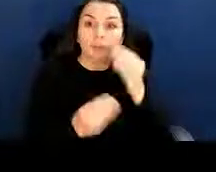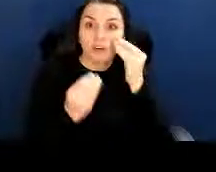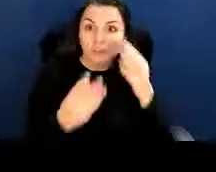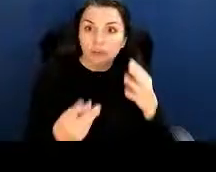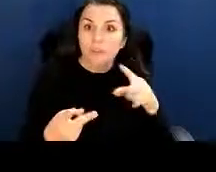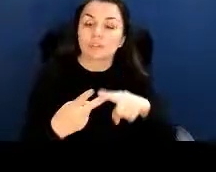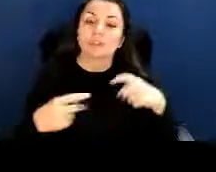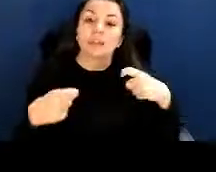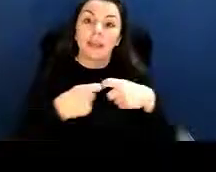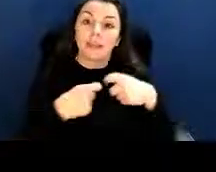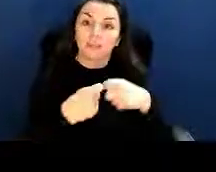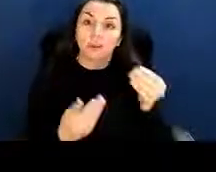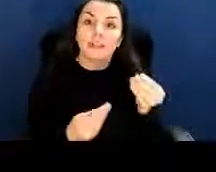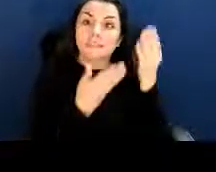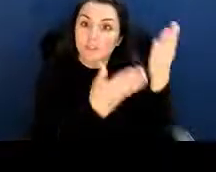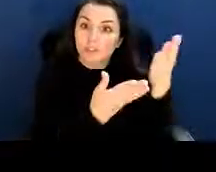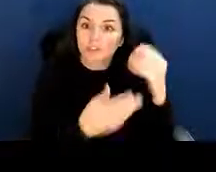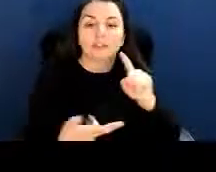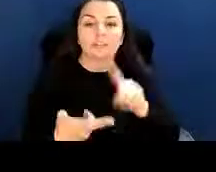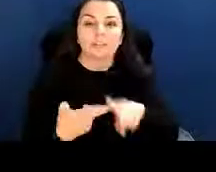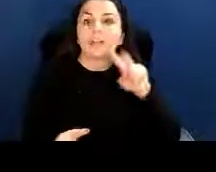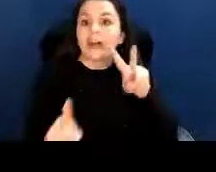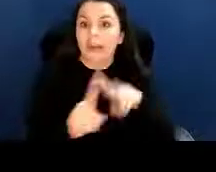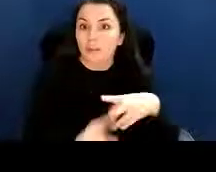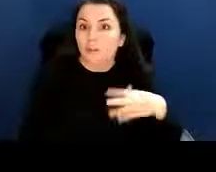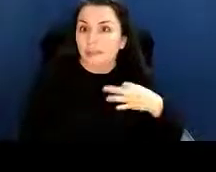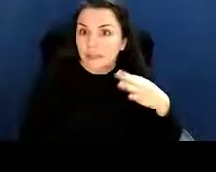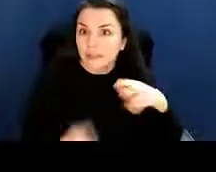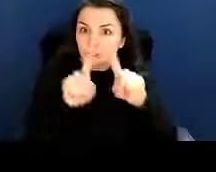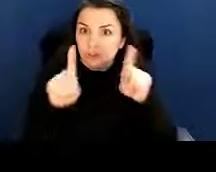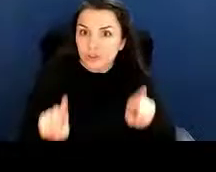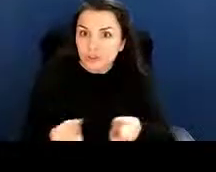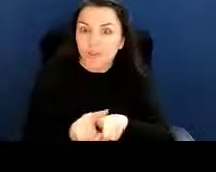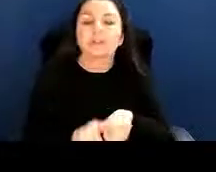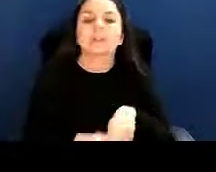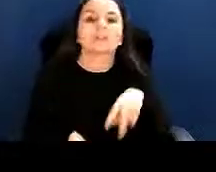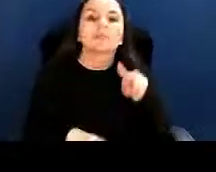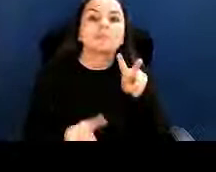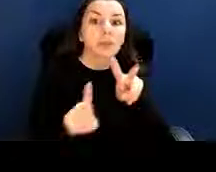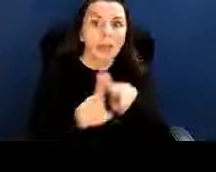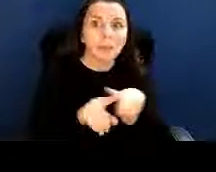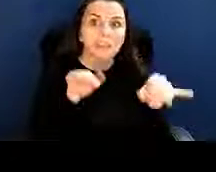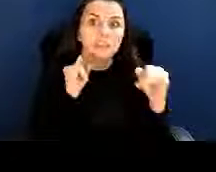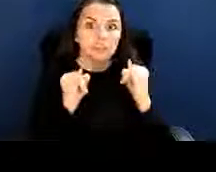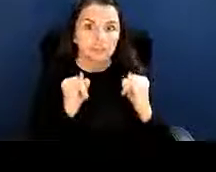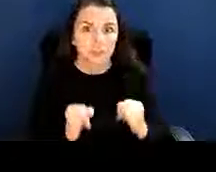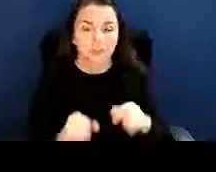applications, forms and instructions, how your application is reviewed,